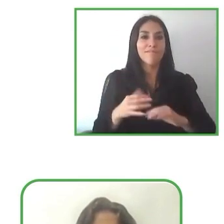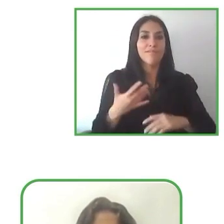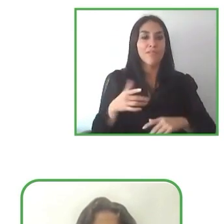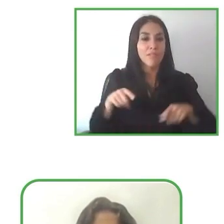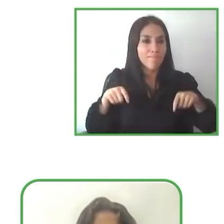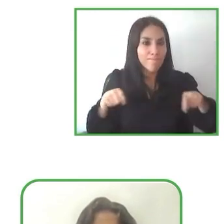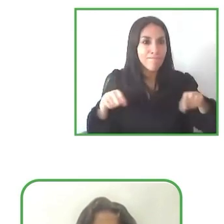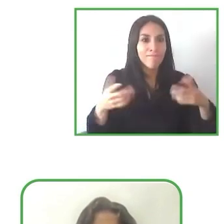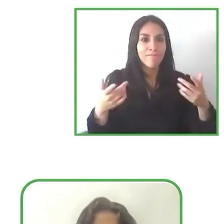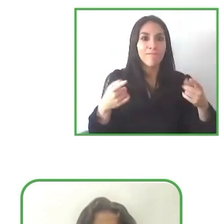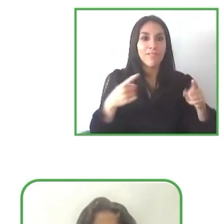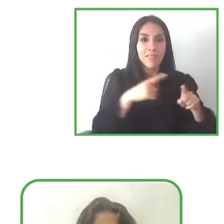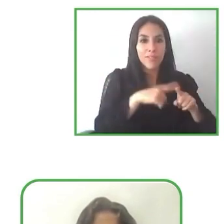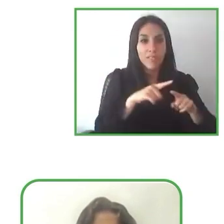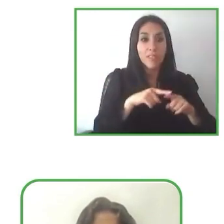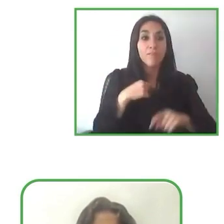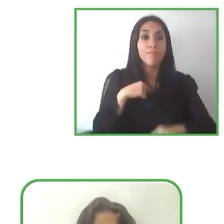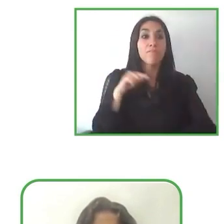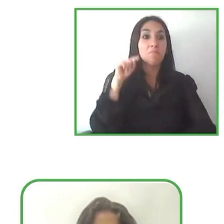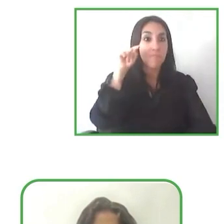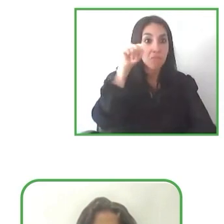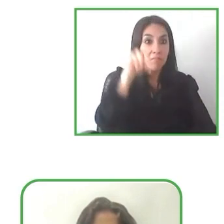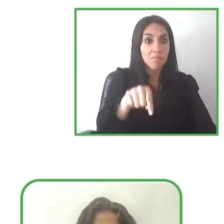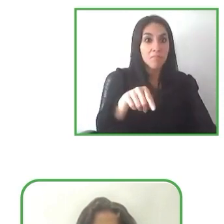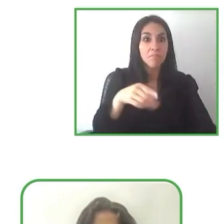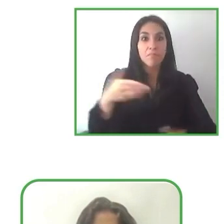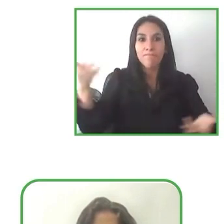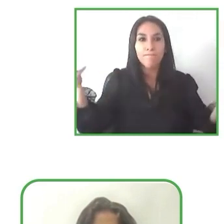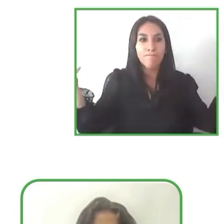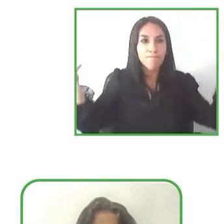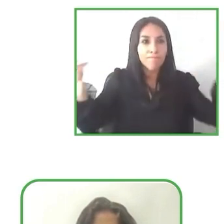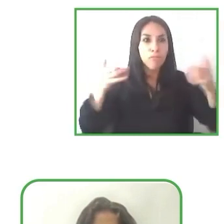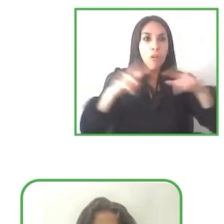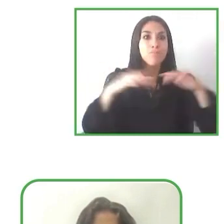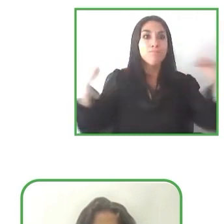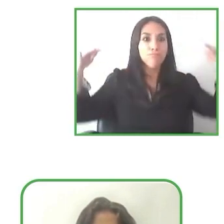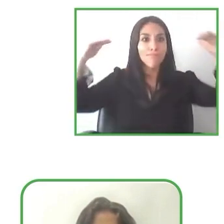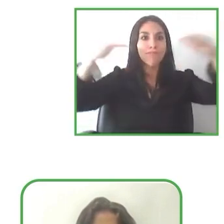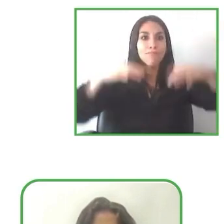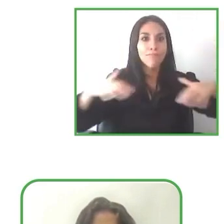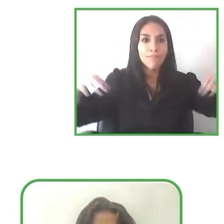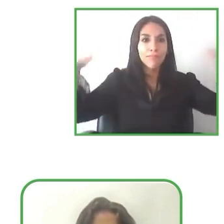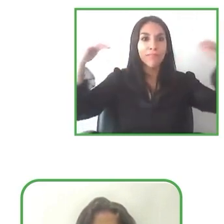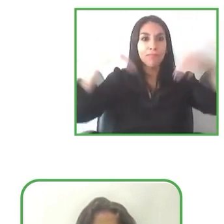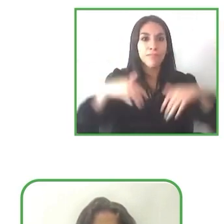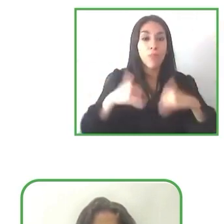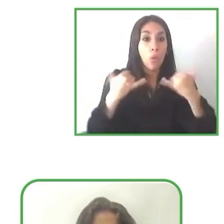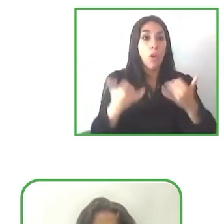I will be very interested in enjoy in these projects that you have presented.